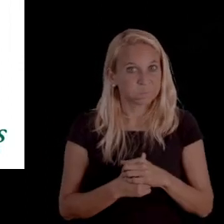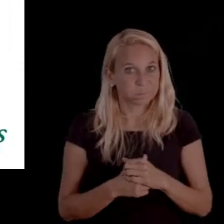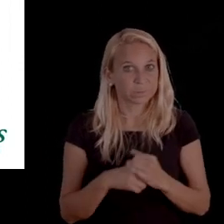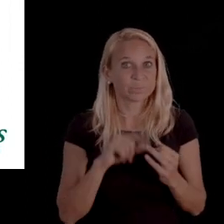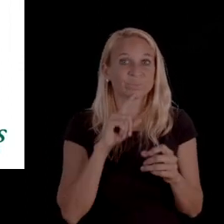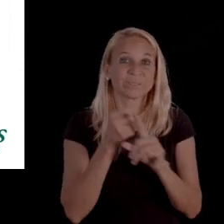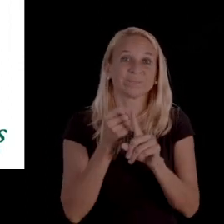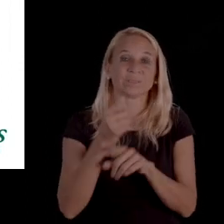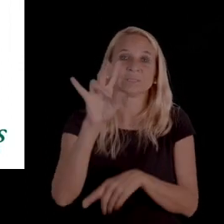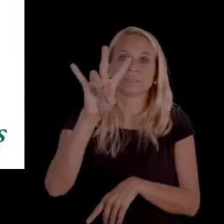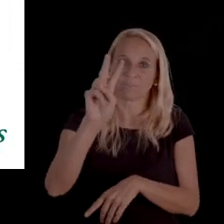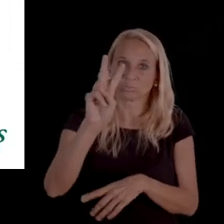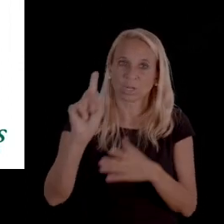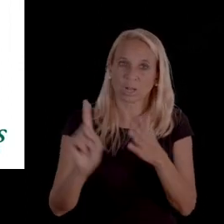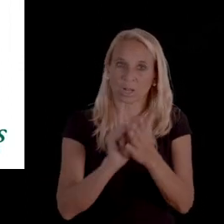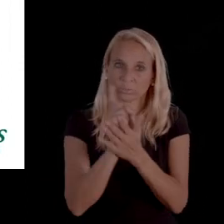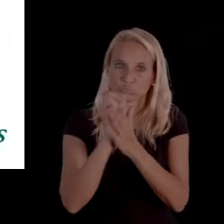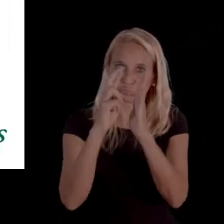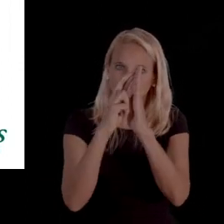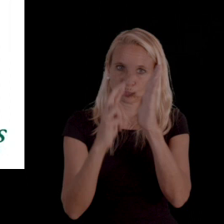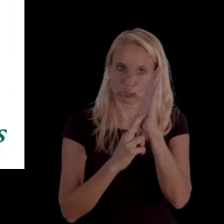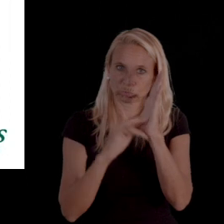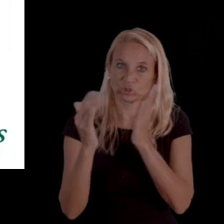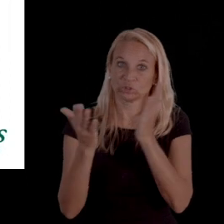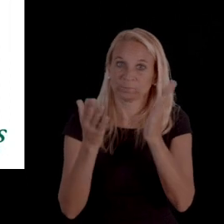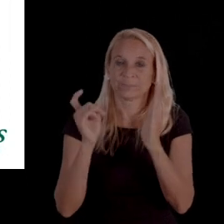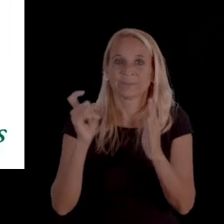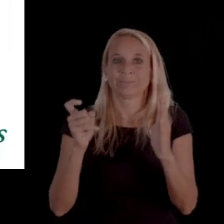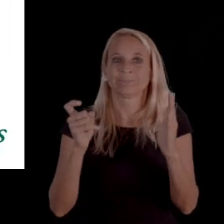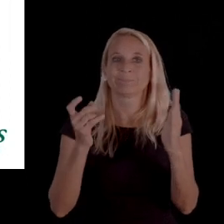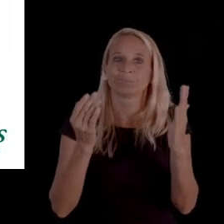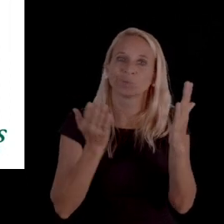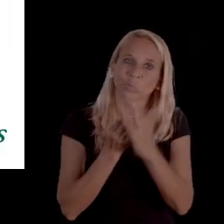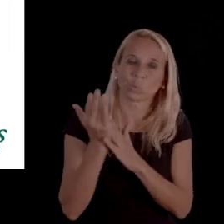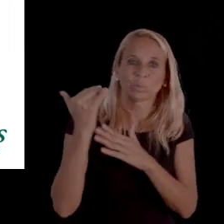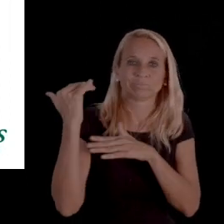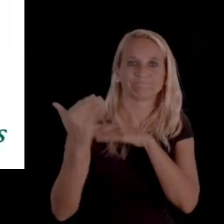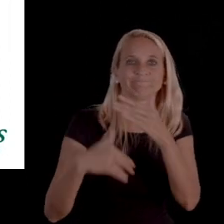So, now it's actually a 72-hour